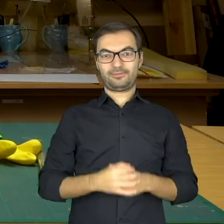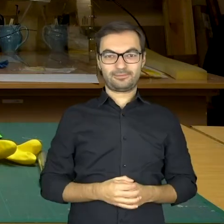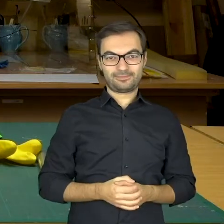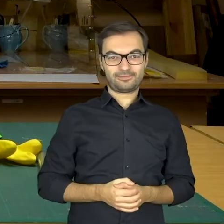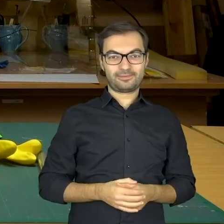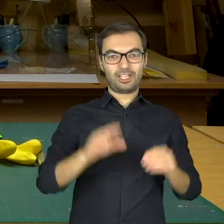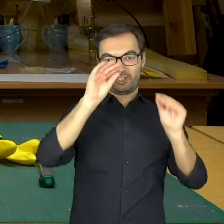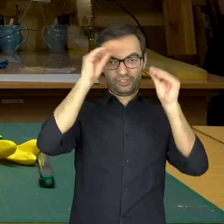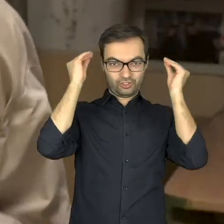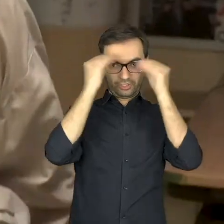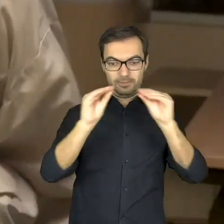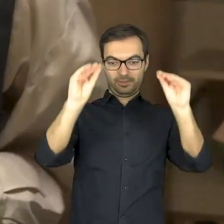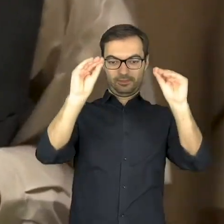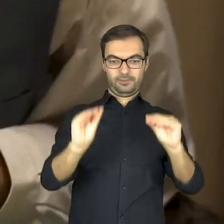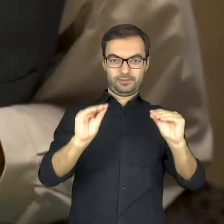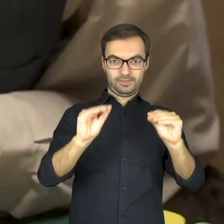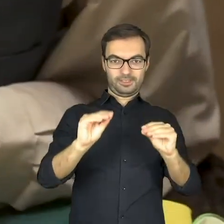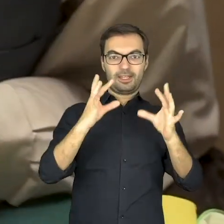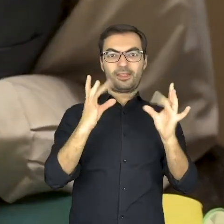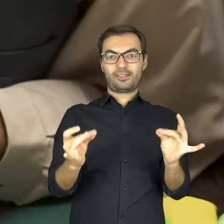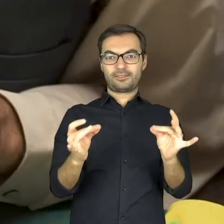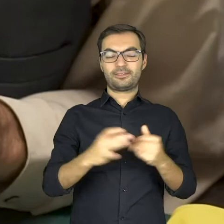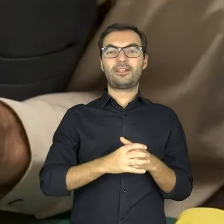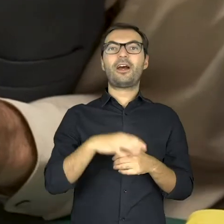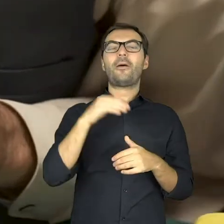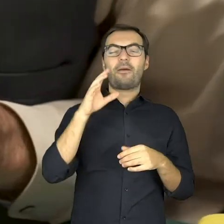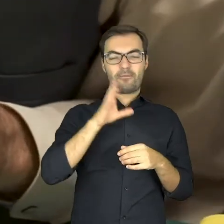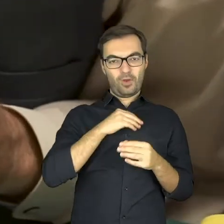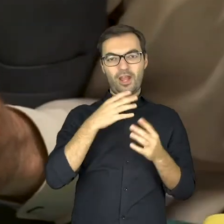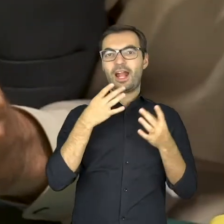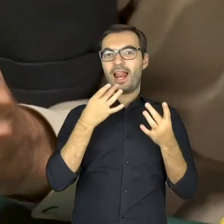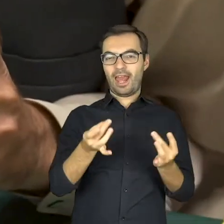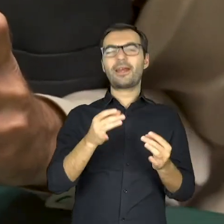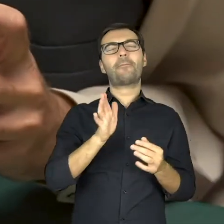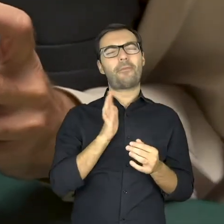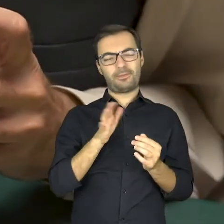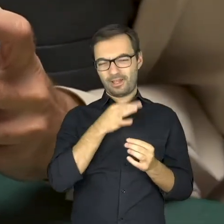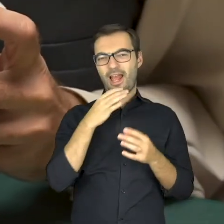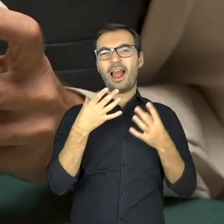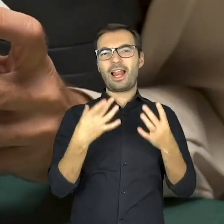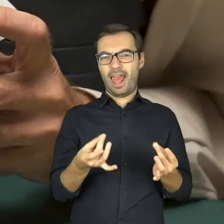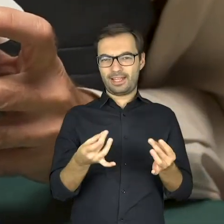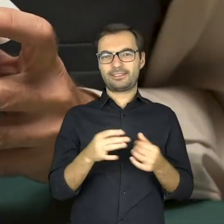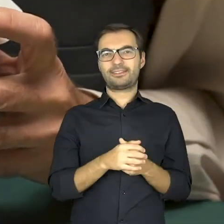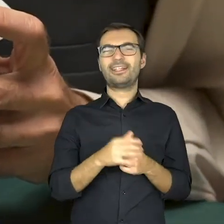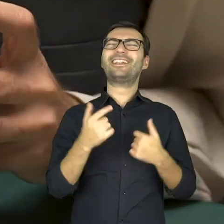So, let’s attach the hat to the roll. You can do it using the glue, it’ll be safer.